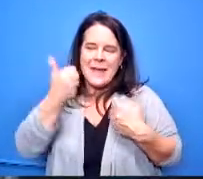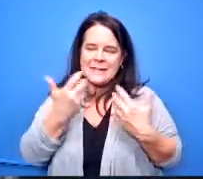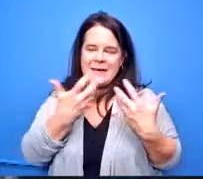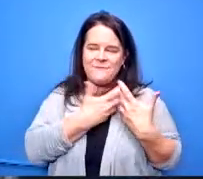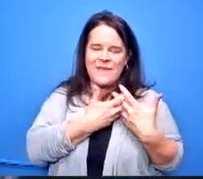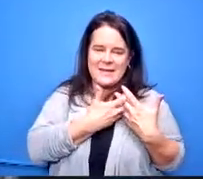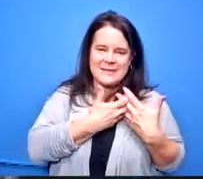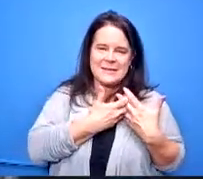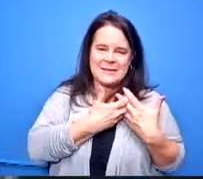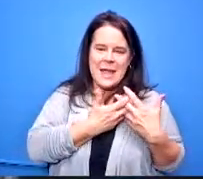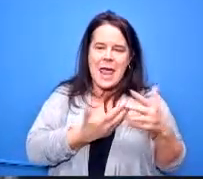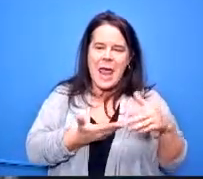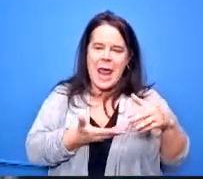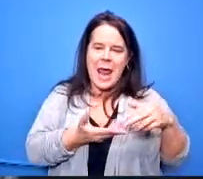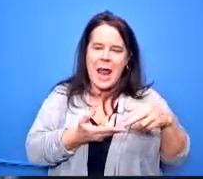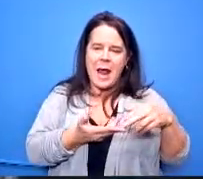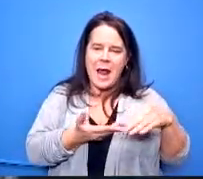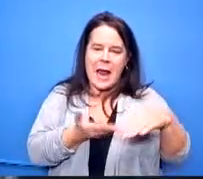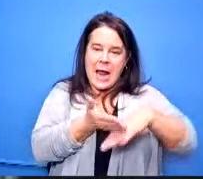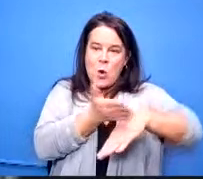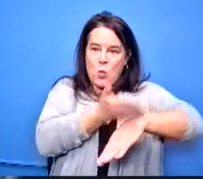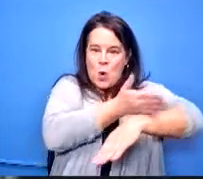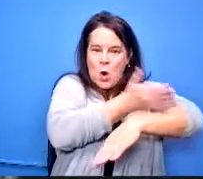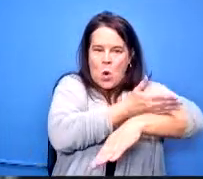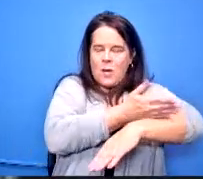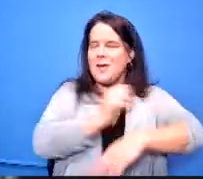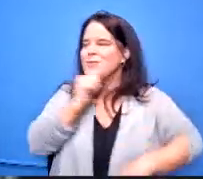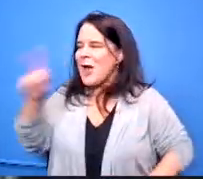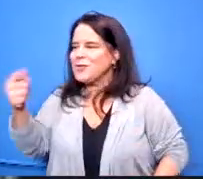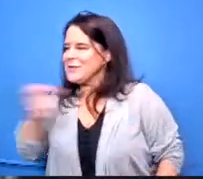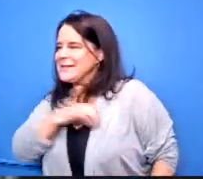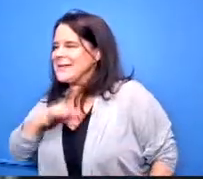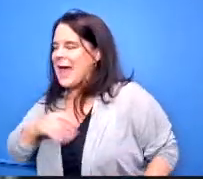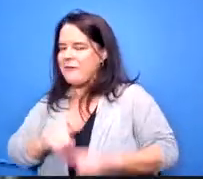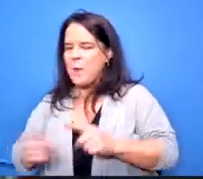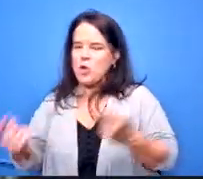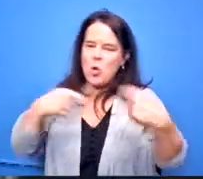partnership and you're not just a staff member but you feel like you come in and say you come